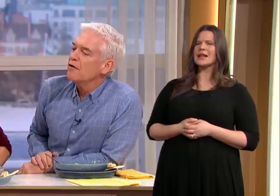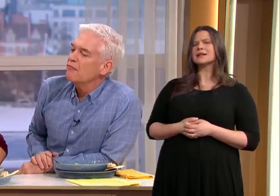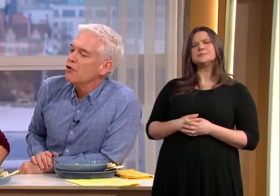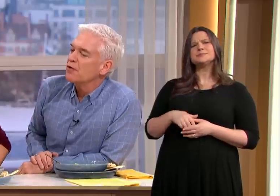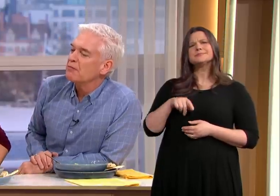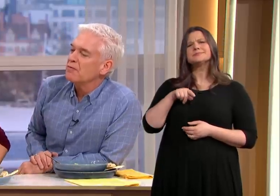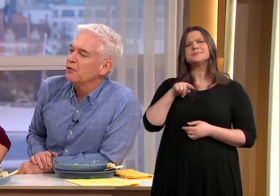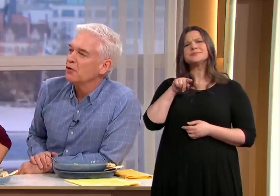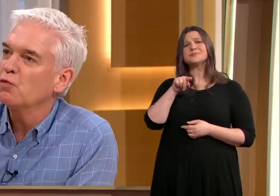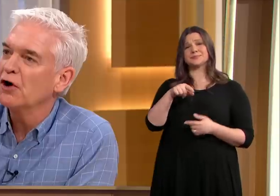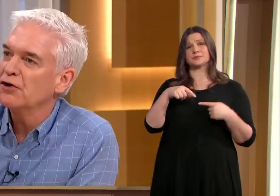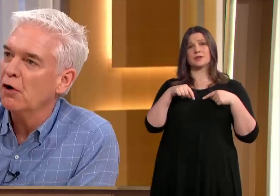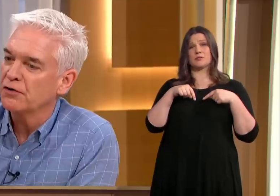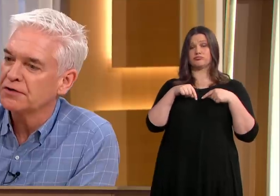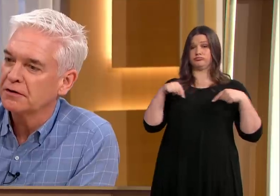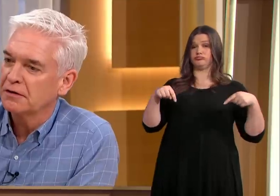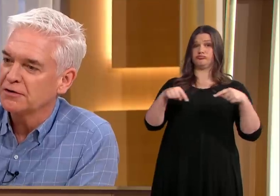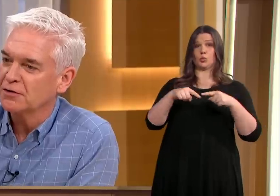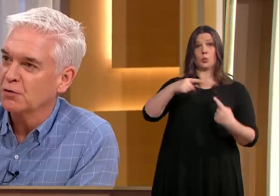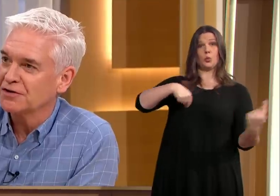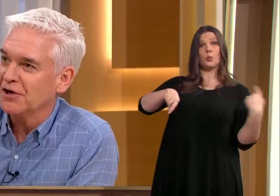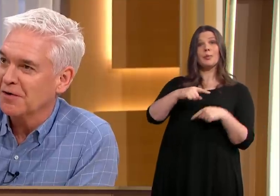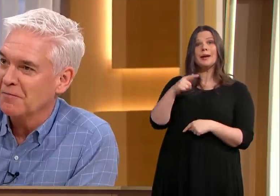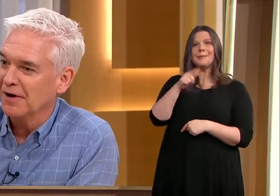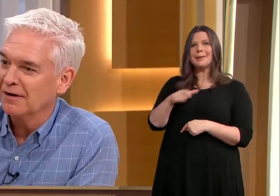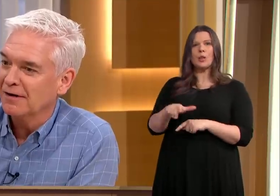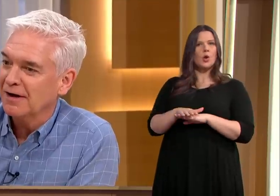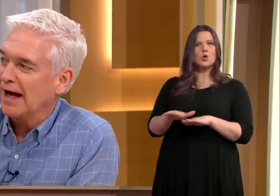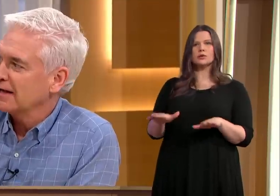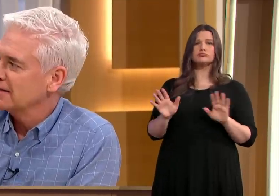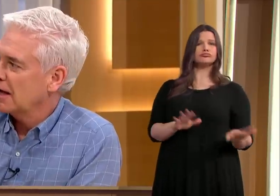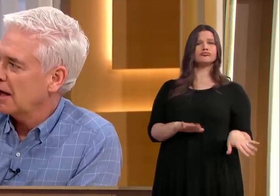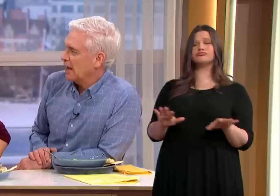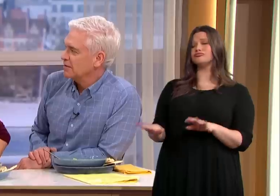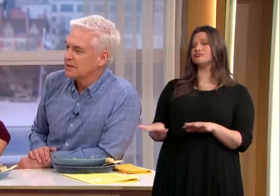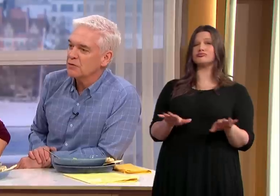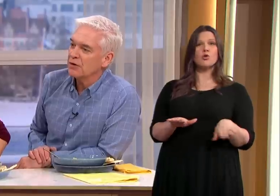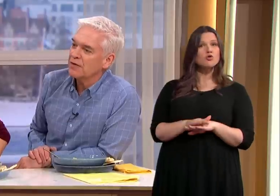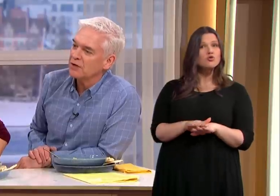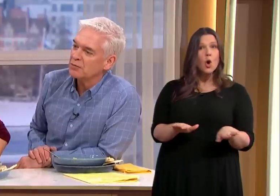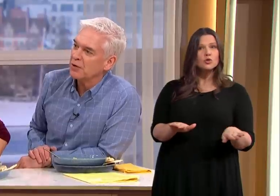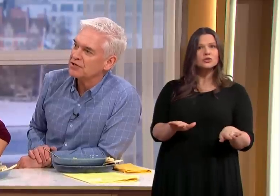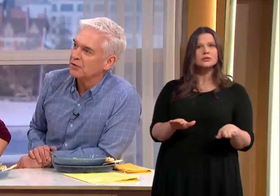were in a room with people who were not as cool as a cucumber and uh and who the hell do you point to